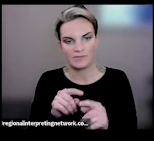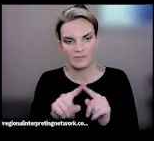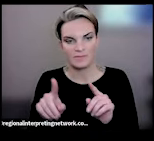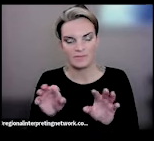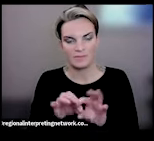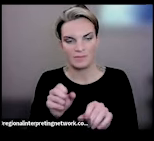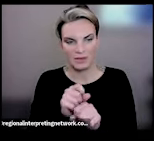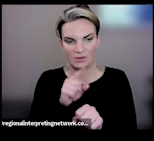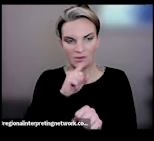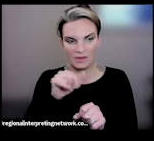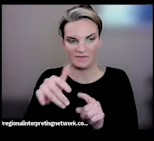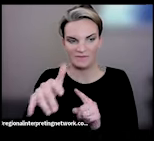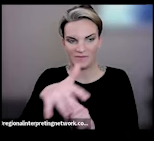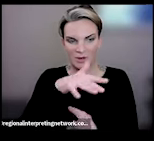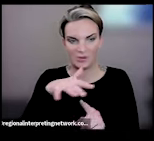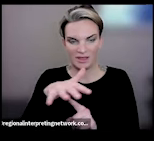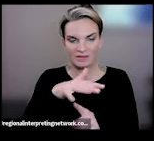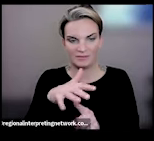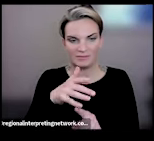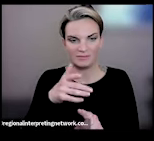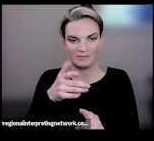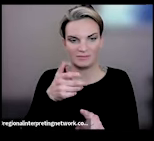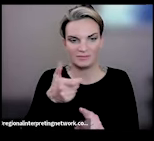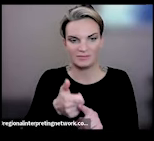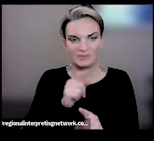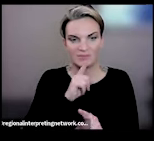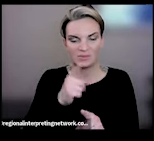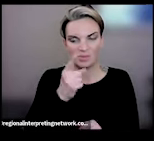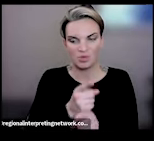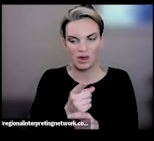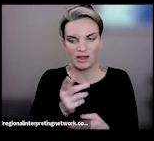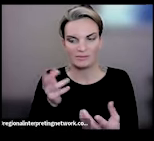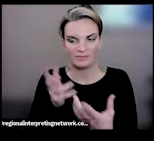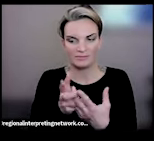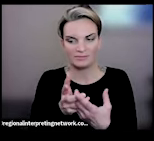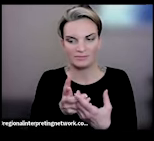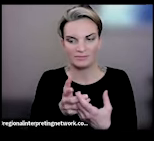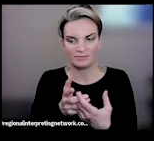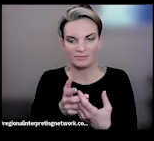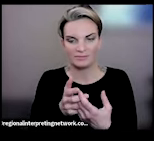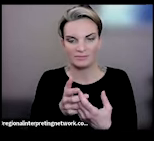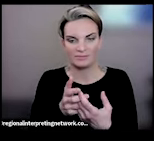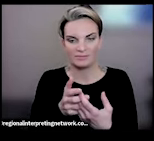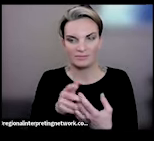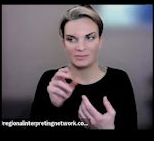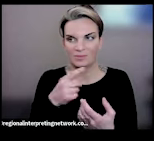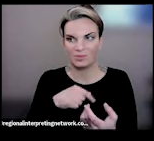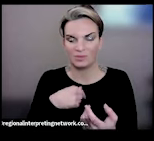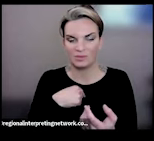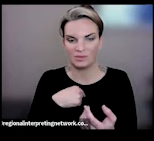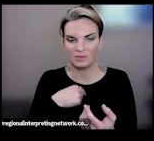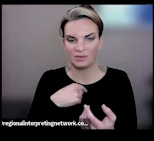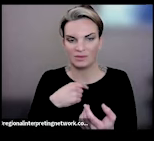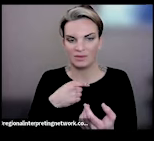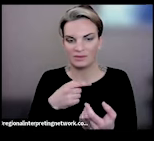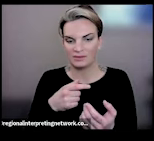making sure the environment itself is really right for that moment. Are we sharing it